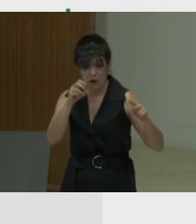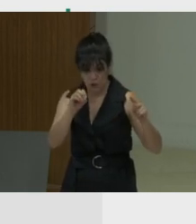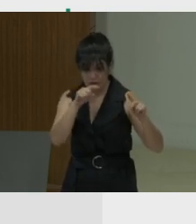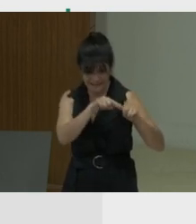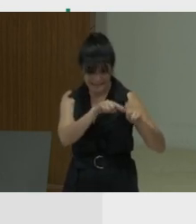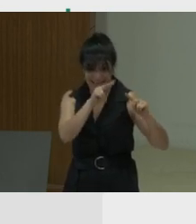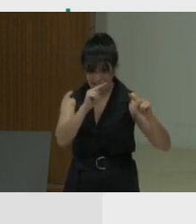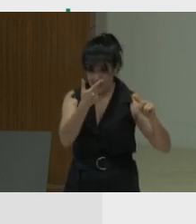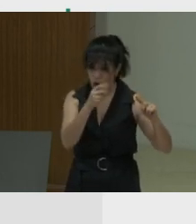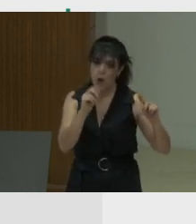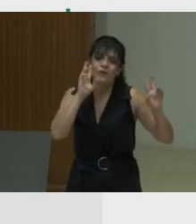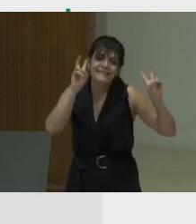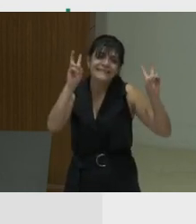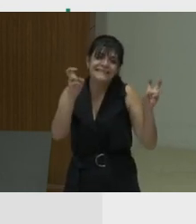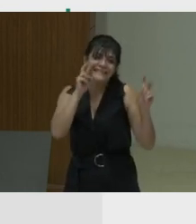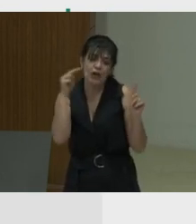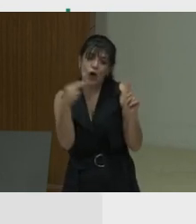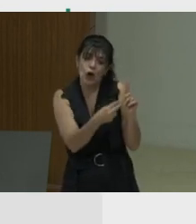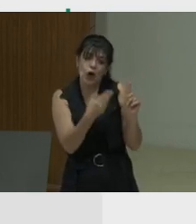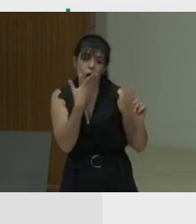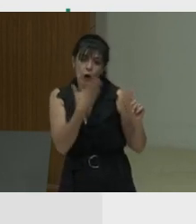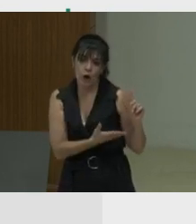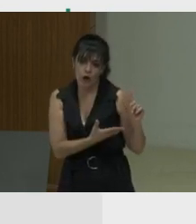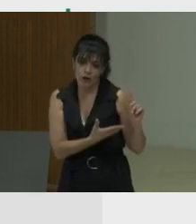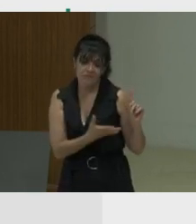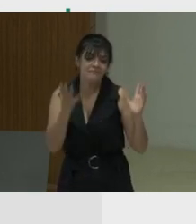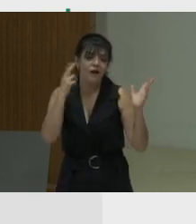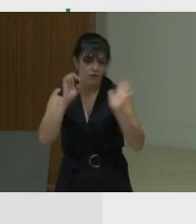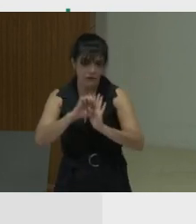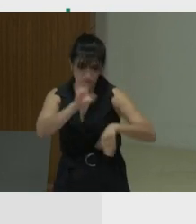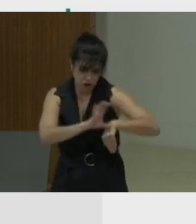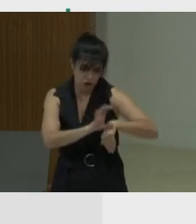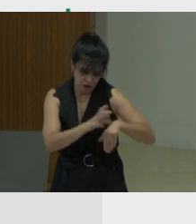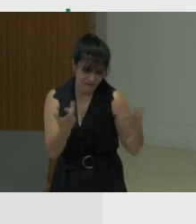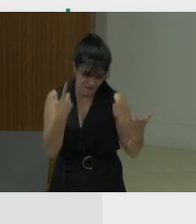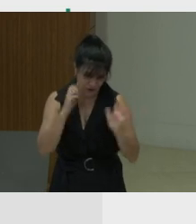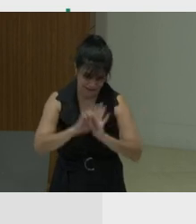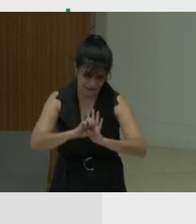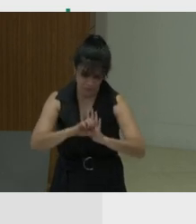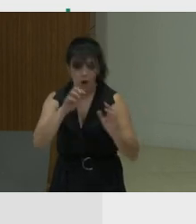perceived to be good. we can consider the church, the Catholic Church, but any faith-based organization also as part of this.